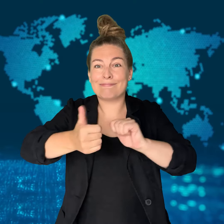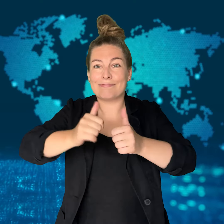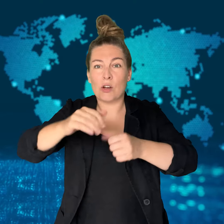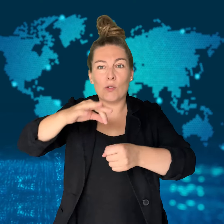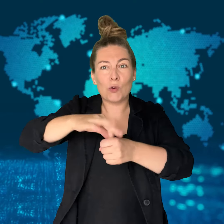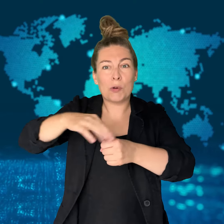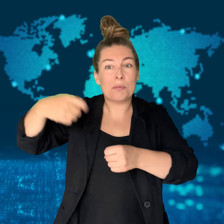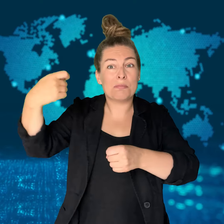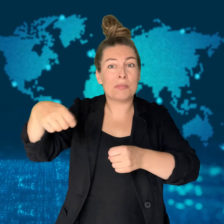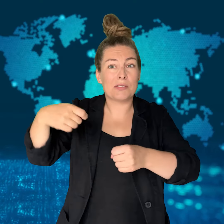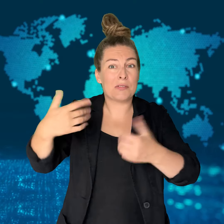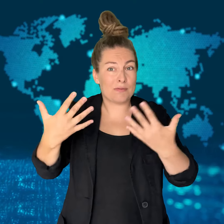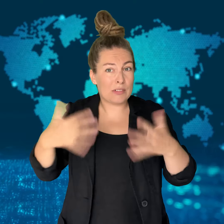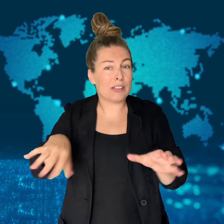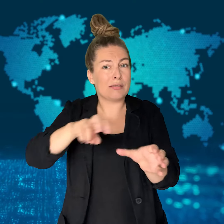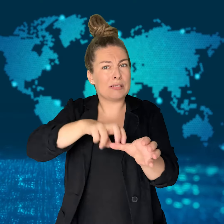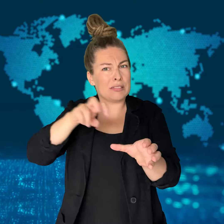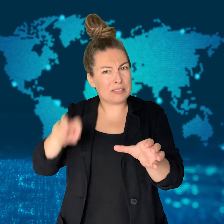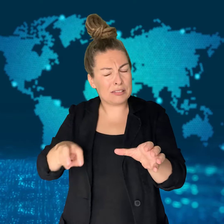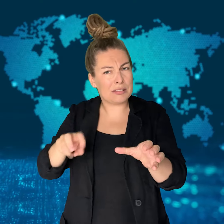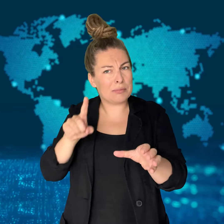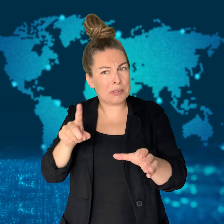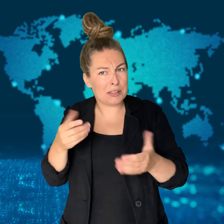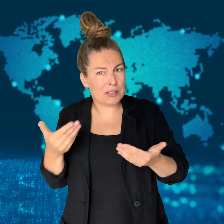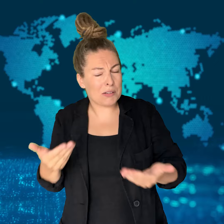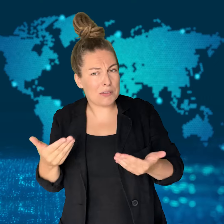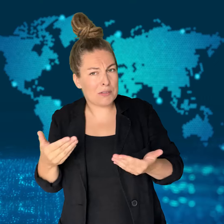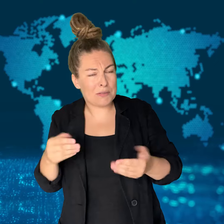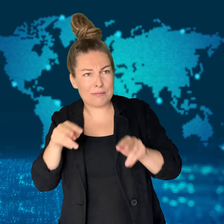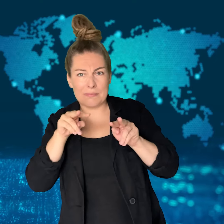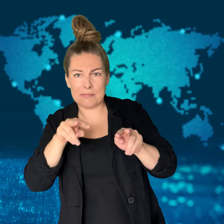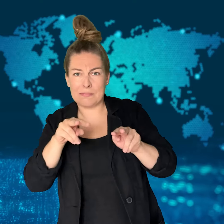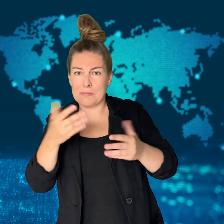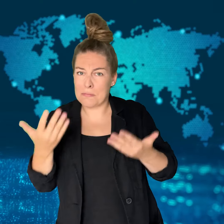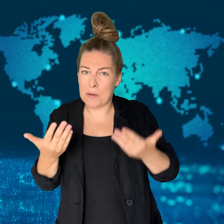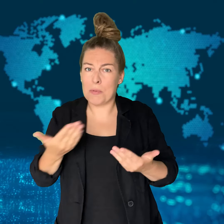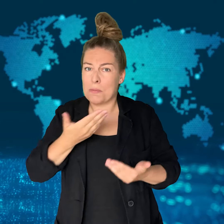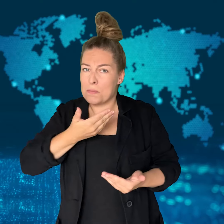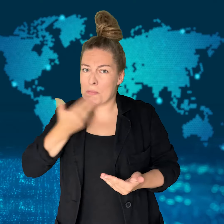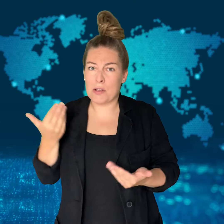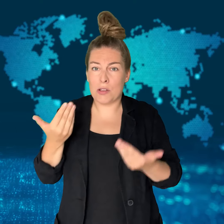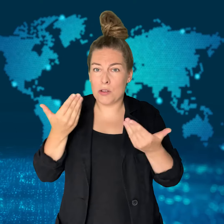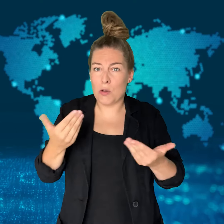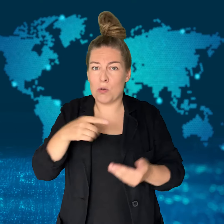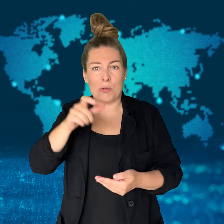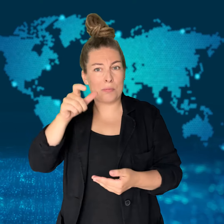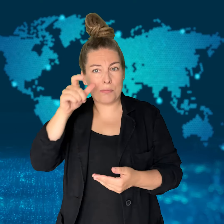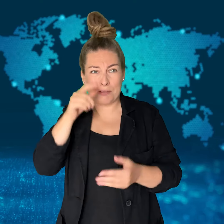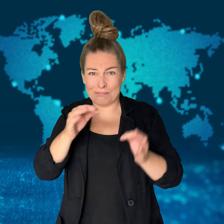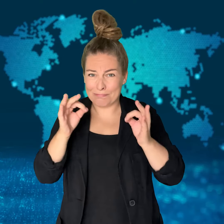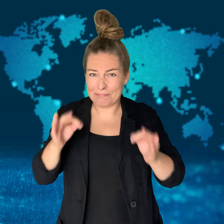They are arguing that if Biden is not fit to run for President,